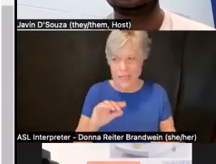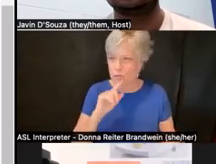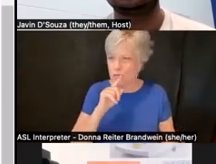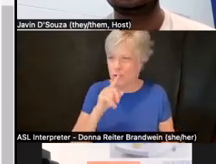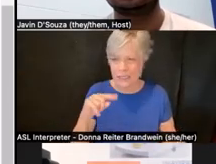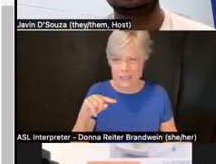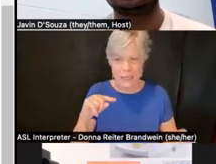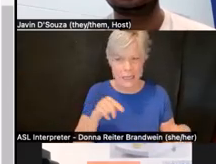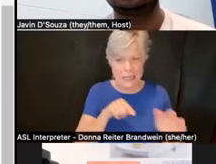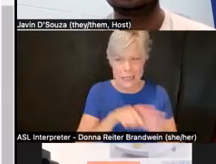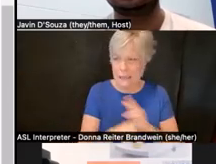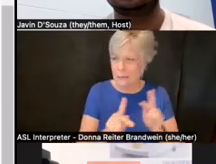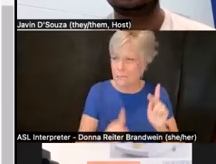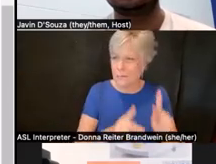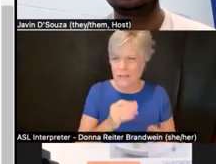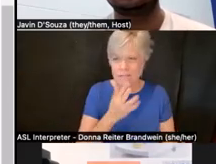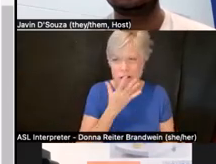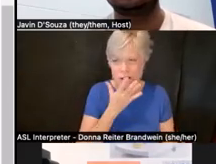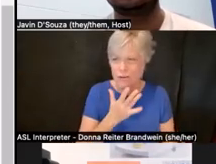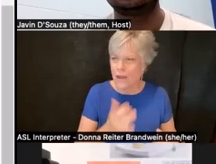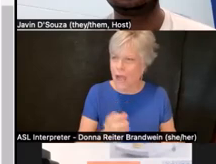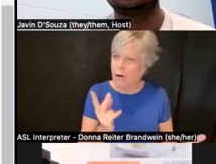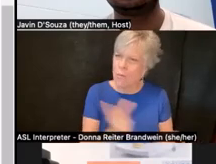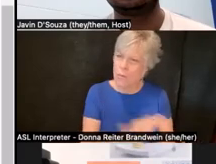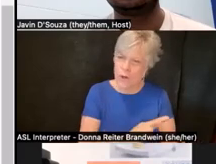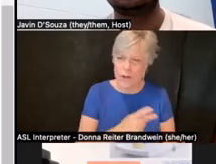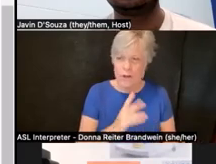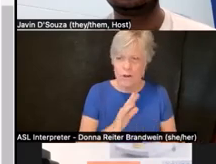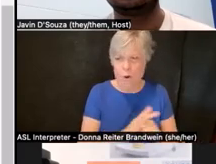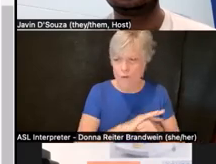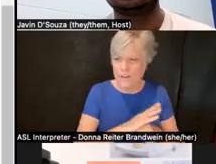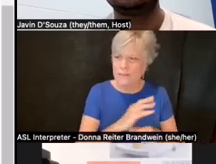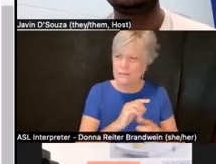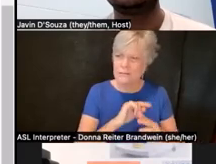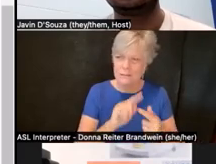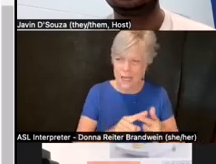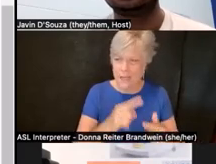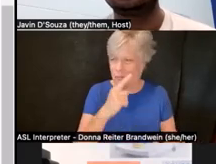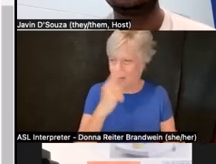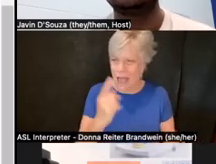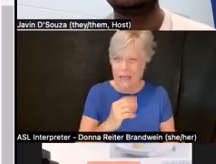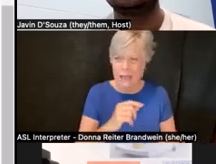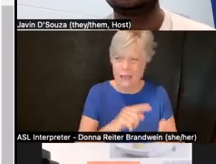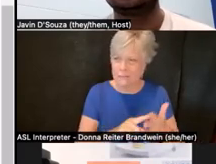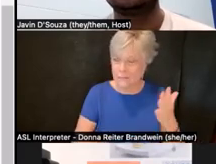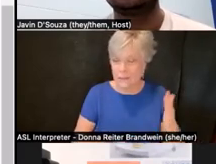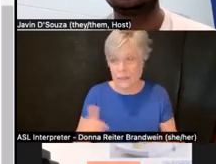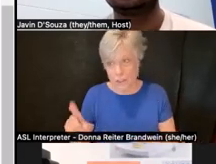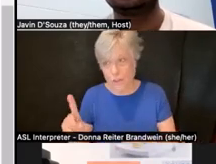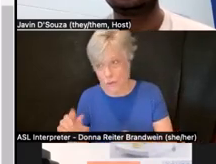and queer disabled people significantly among them. I guess I should do content warnings before saying these things.